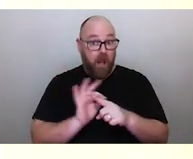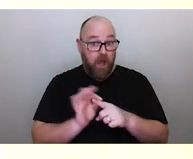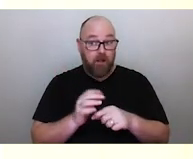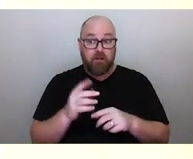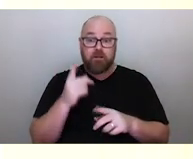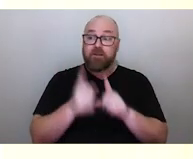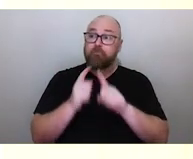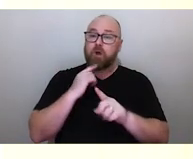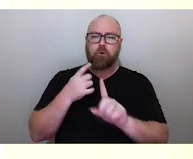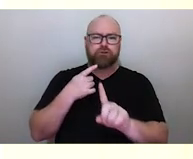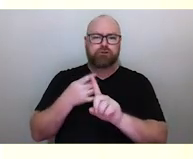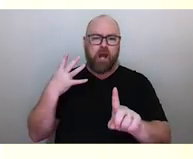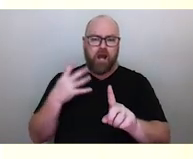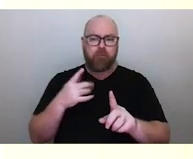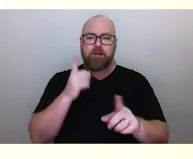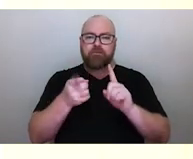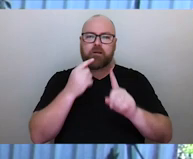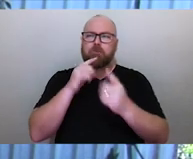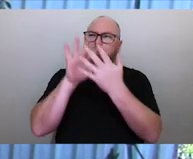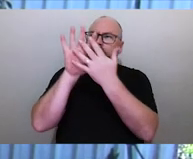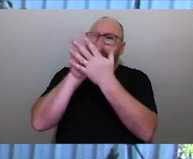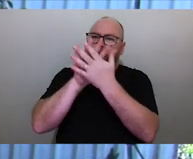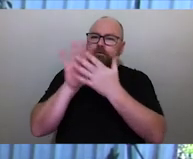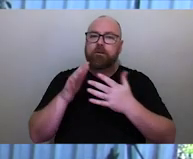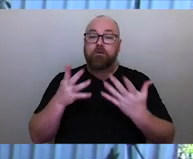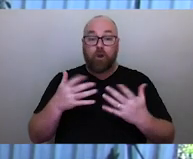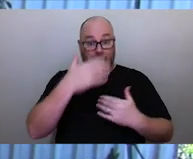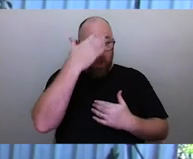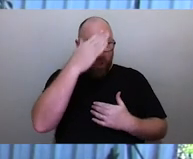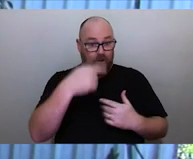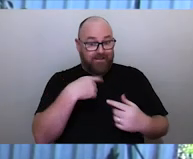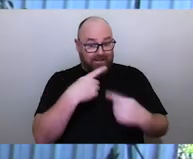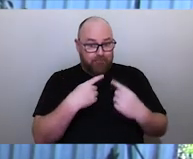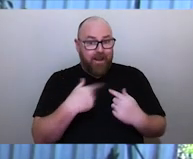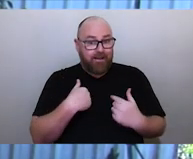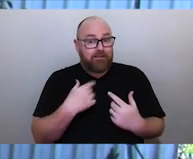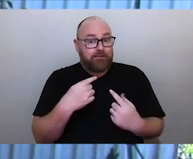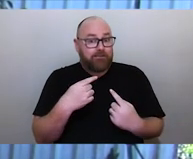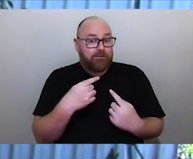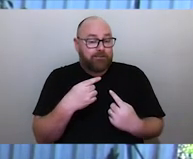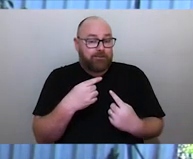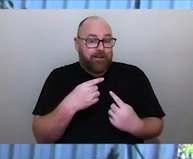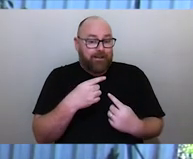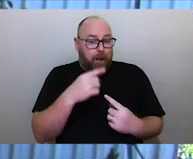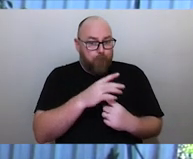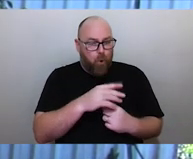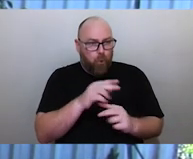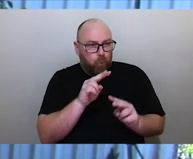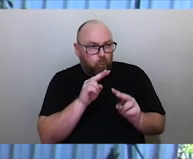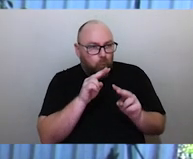They can sometimes appear a bit fuzzy. The Elders explain it's really, really important that you pay close attention to understanding